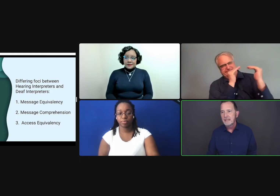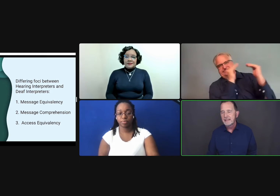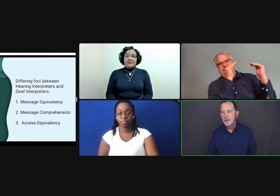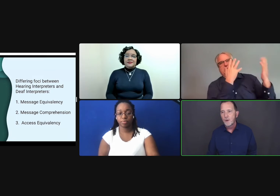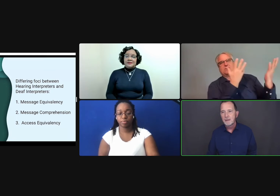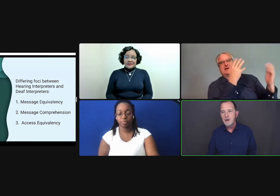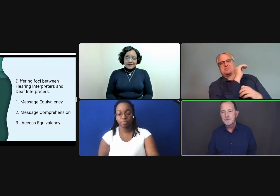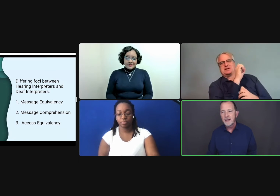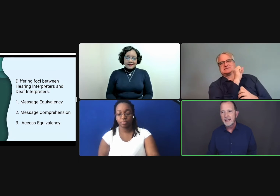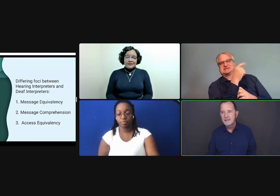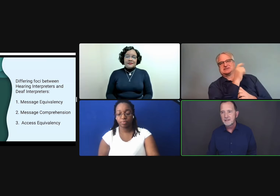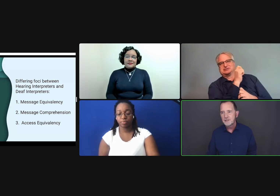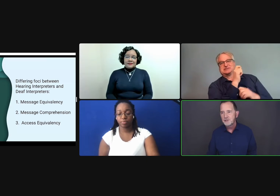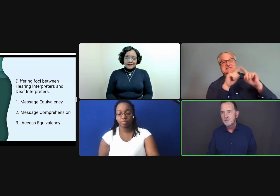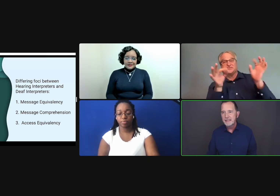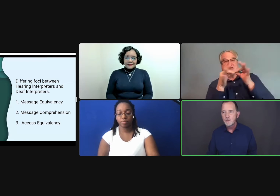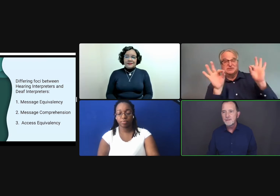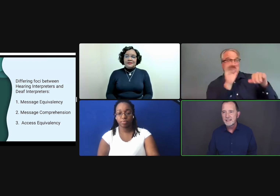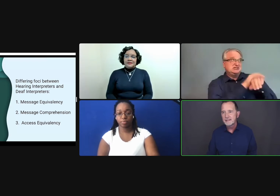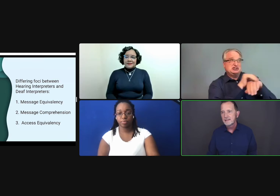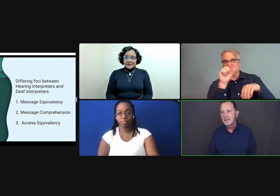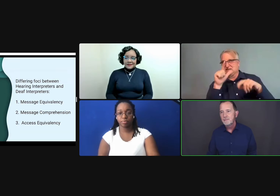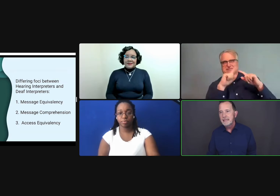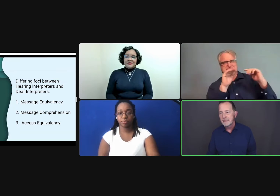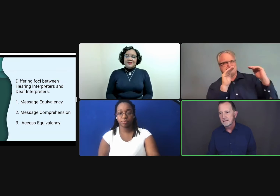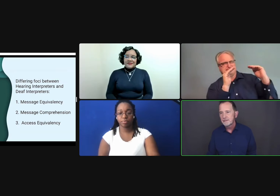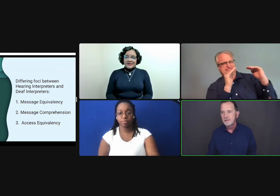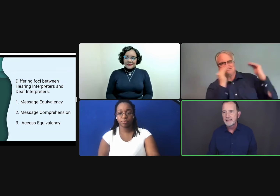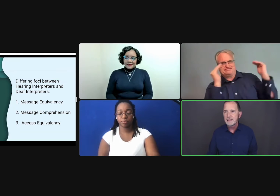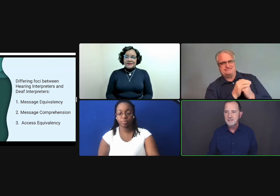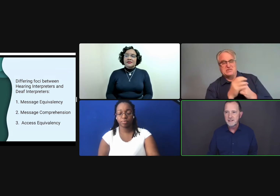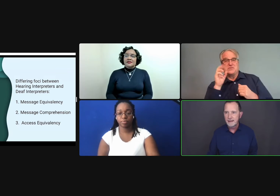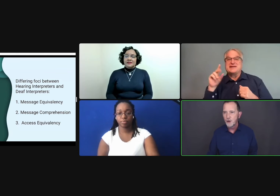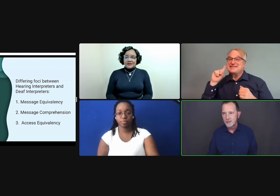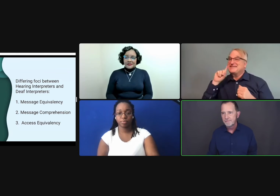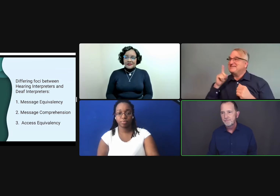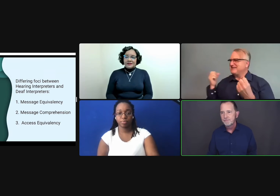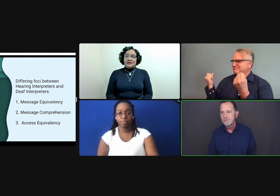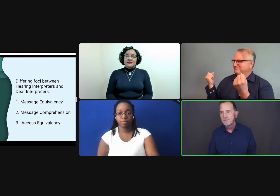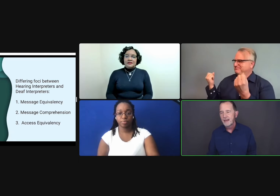meaning that what comes off their hands should be equivalent in meaning to the English that they heard.